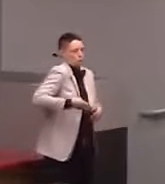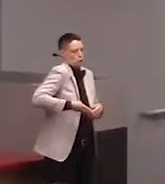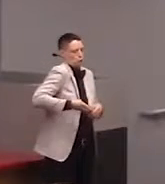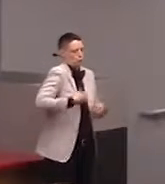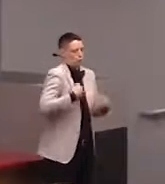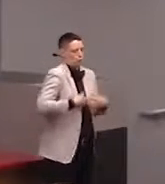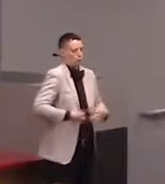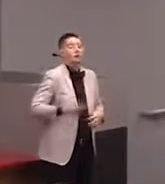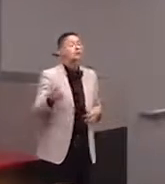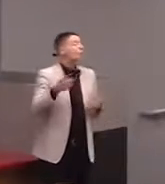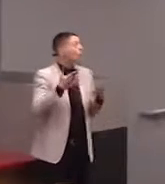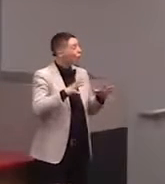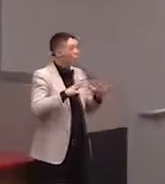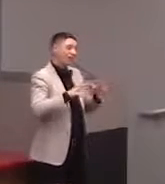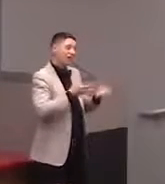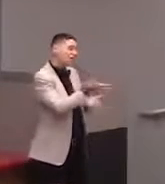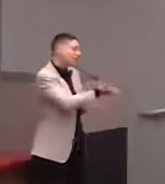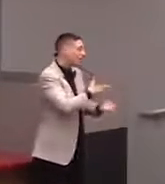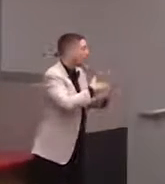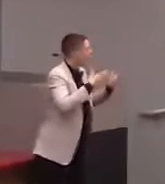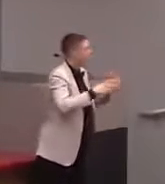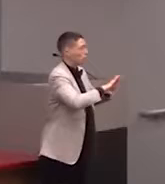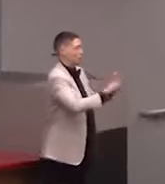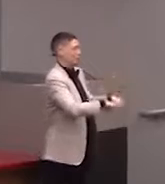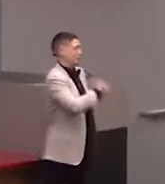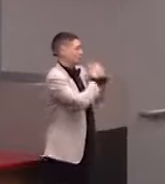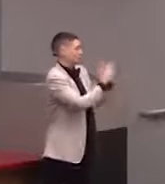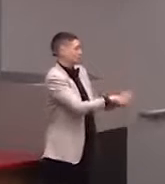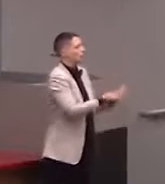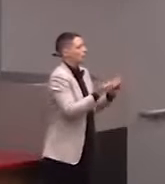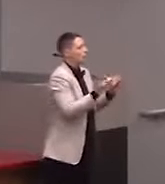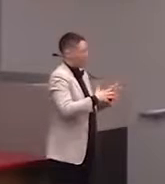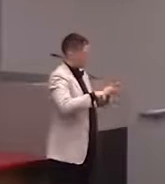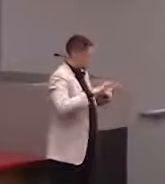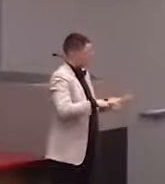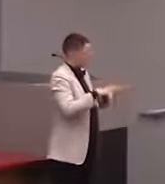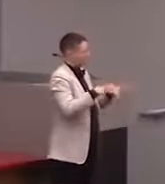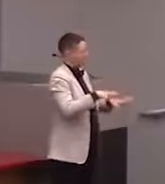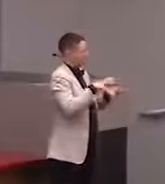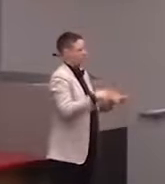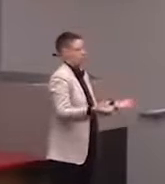and we're really excited to keep working to make them more intertesting and fun